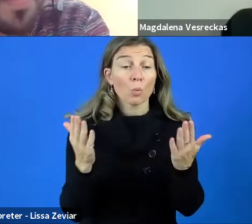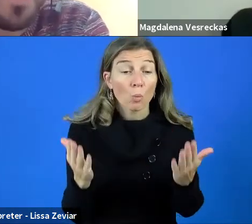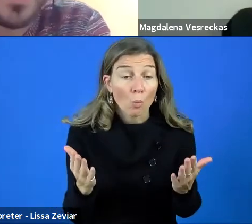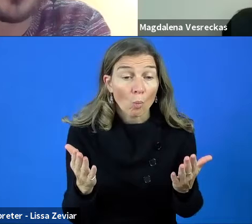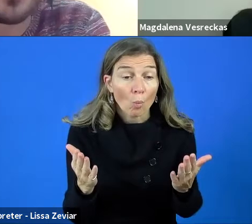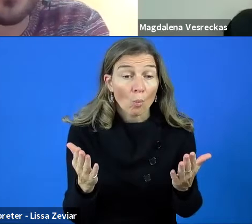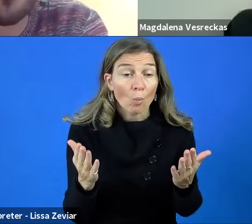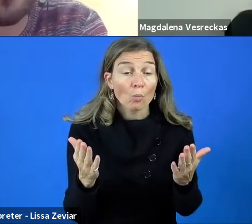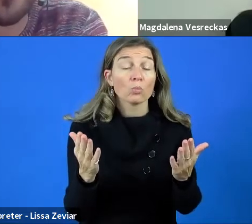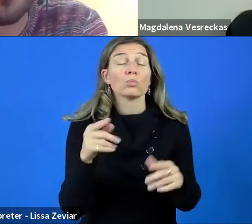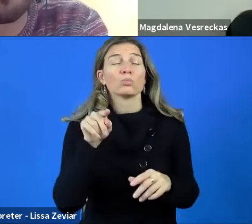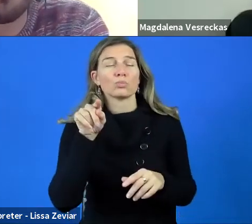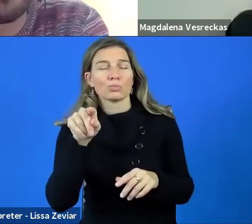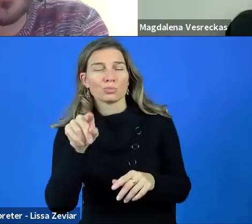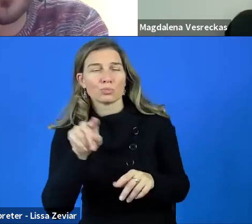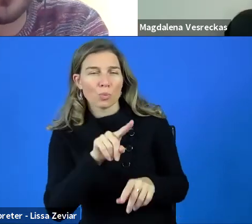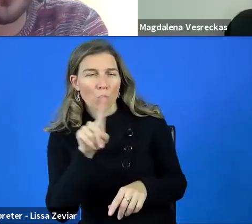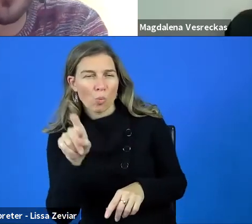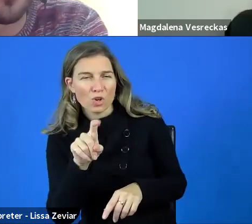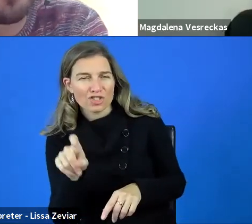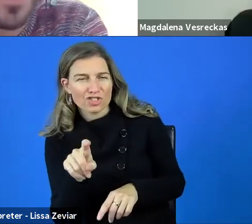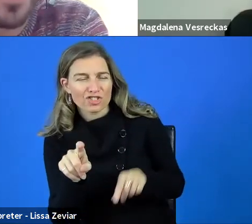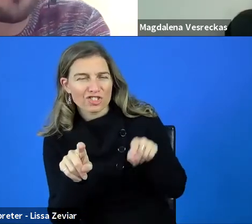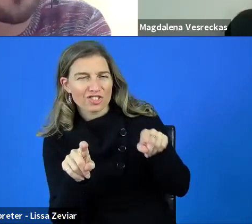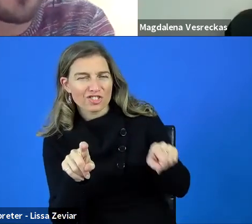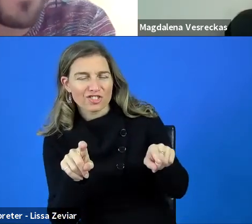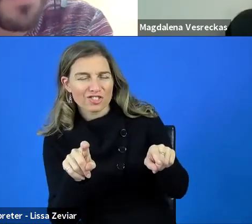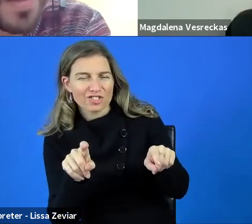Or by requesting the floor and speaking your question out loud.